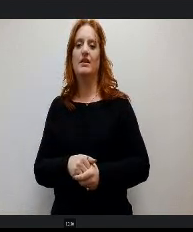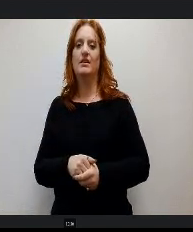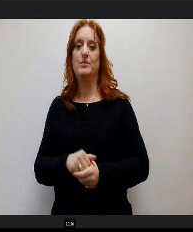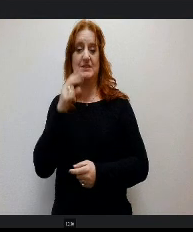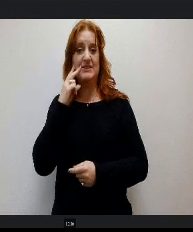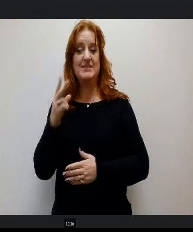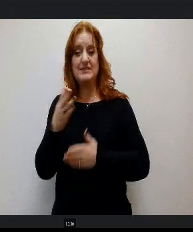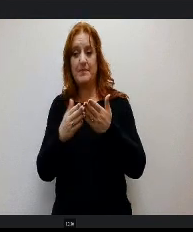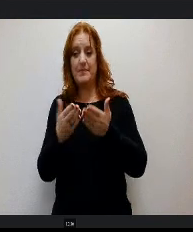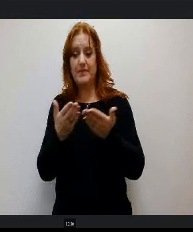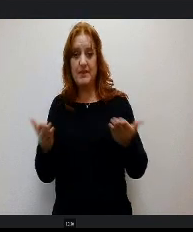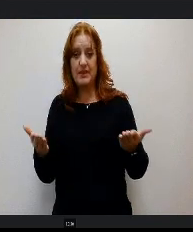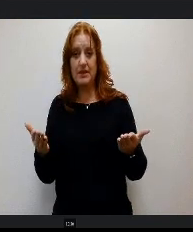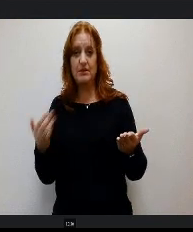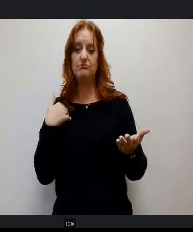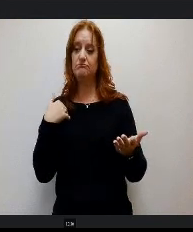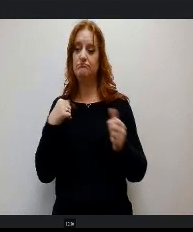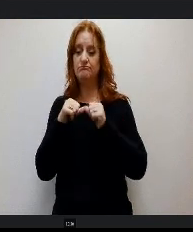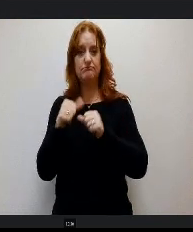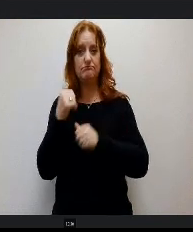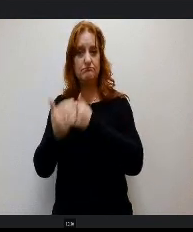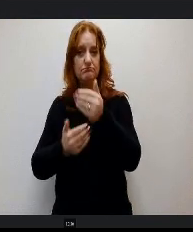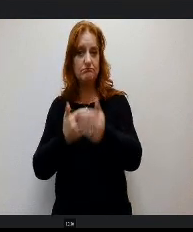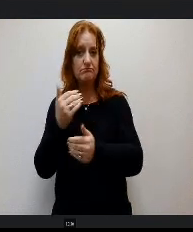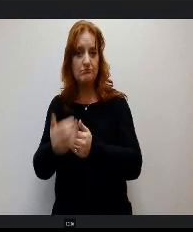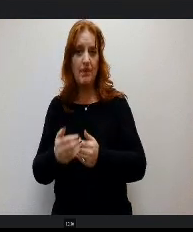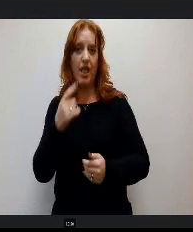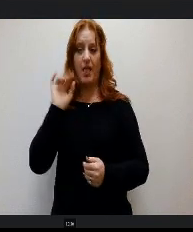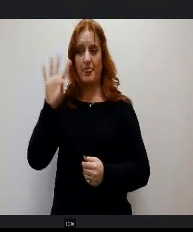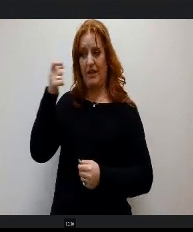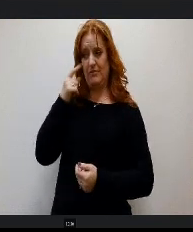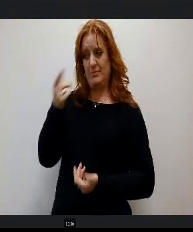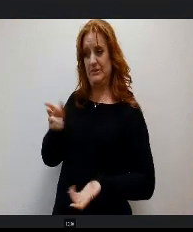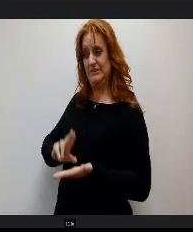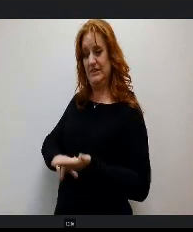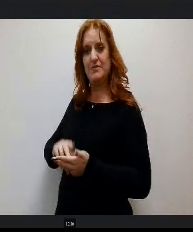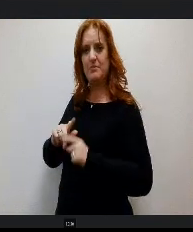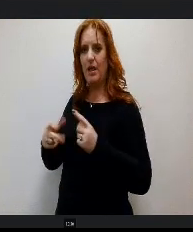passing on getting signed by the governor, but we still have e a lot of work being done in committees.